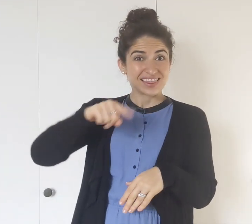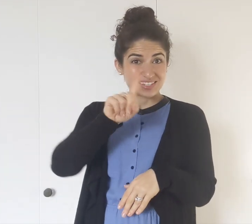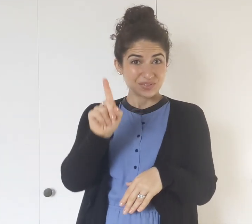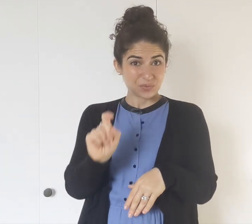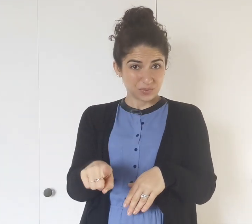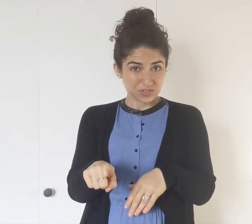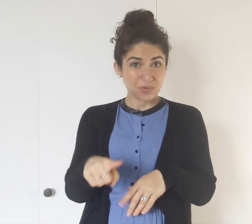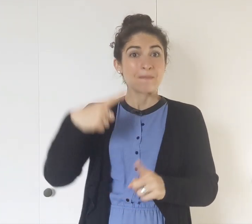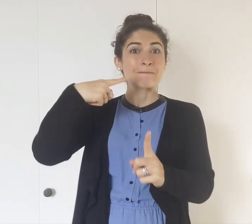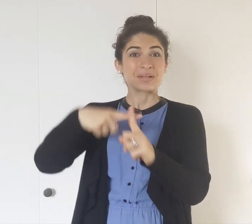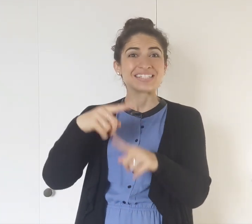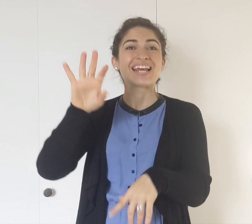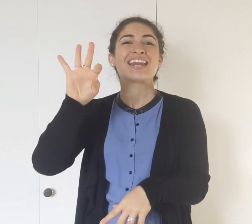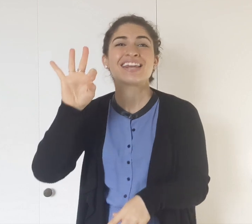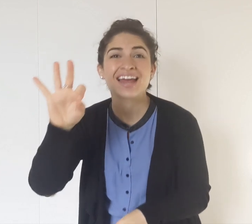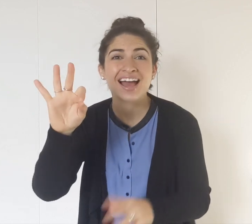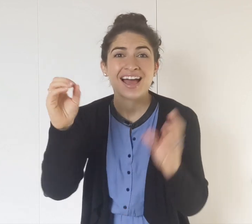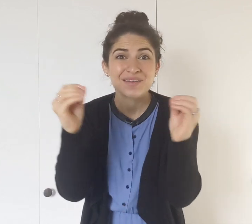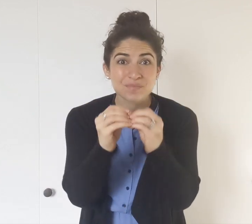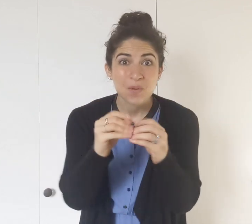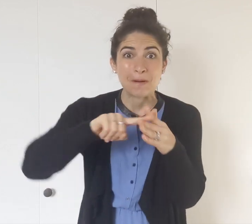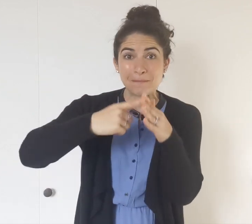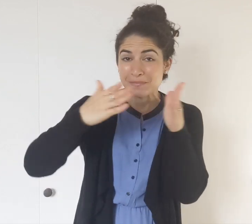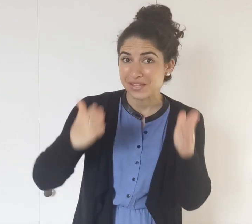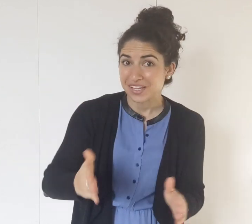Did you know that this question -- plus nine more